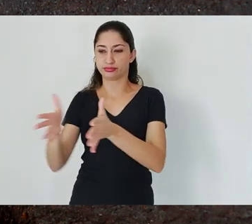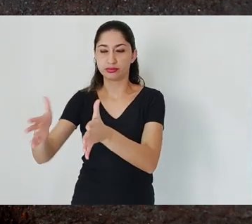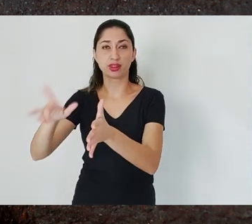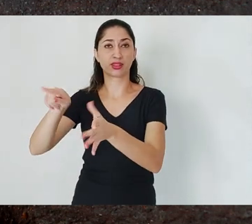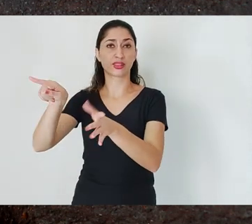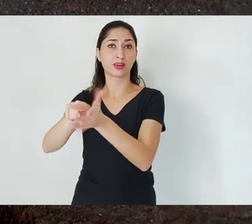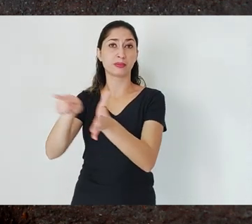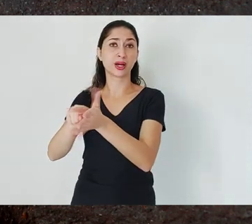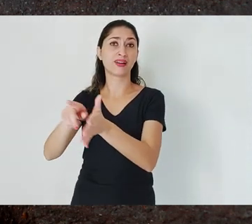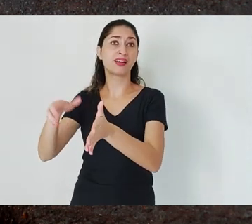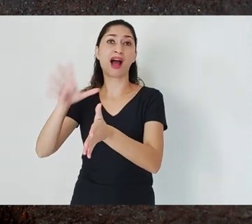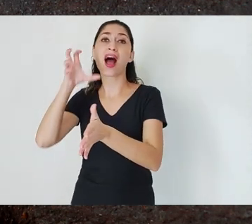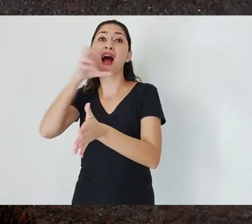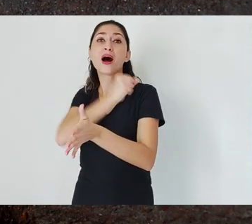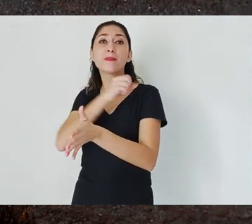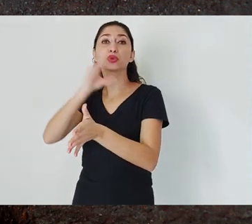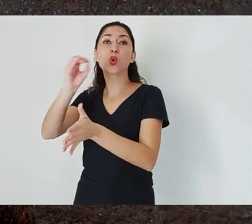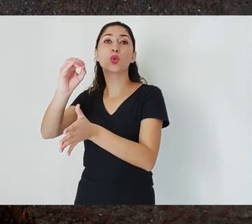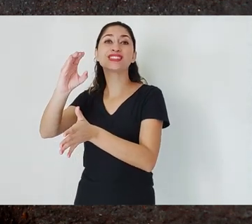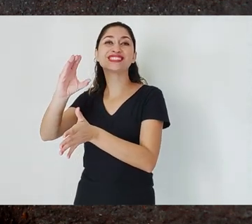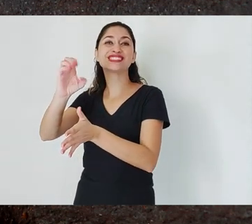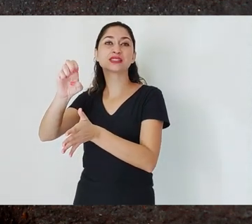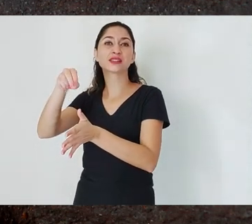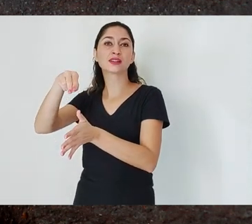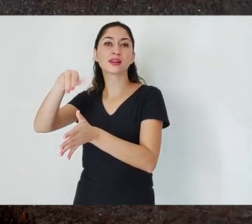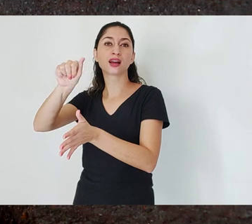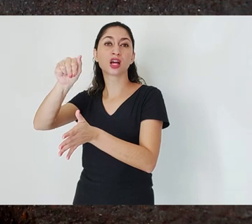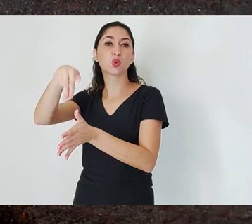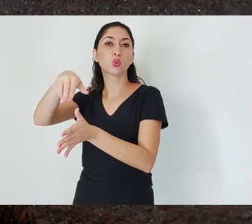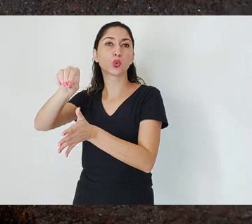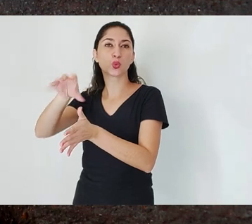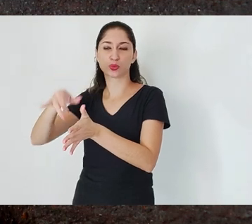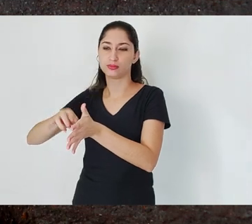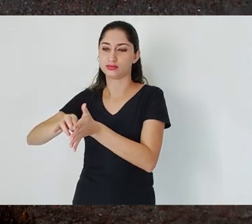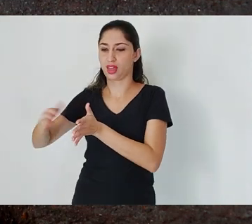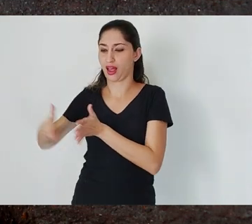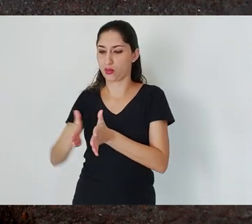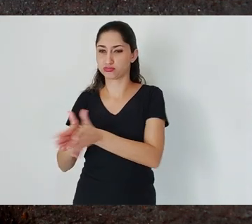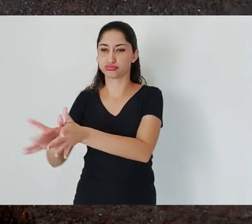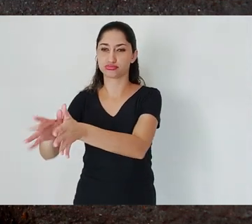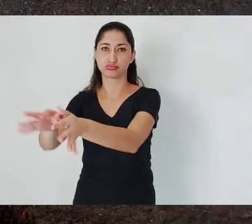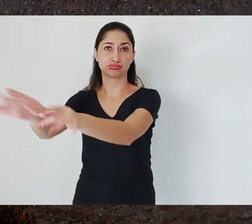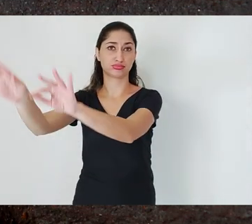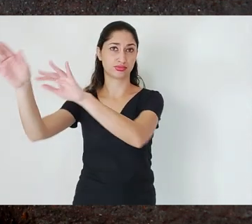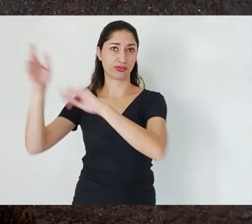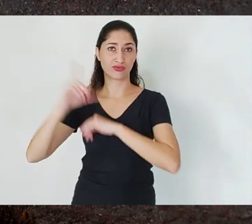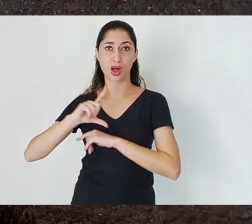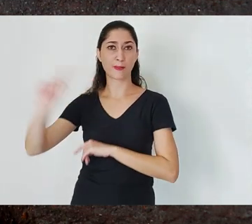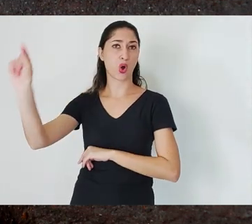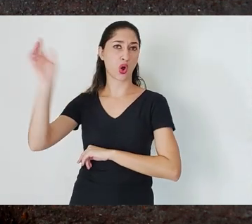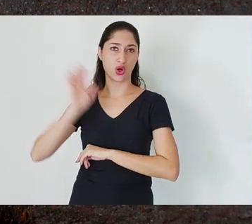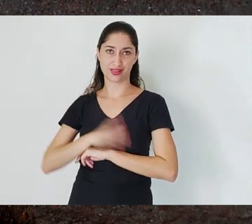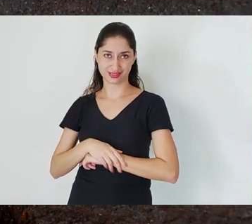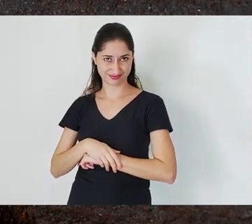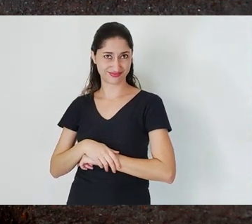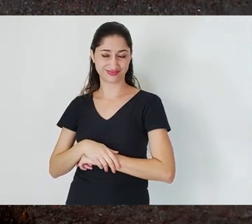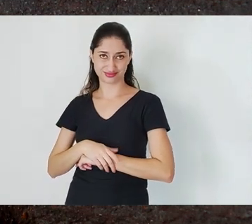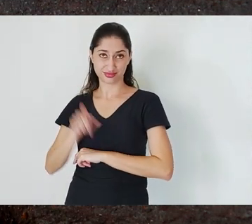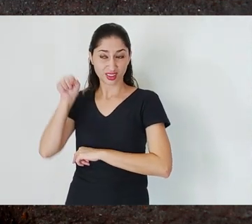in terms of water storage for supply, the rainwater that quickly flows into the river